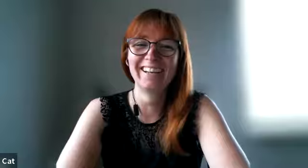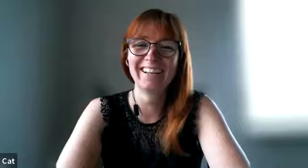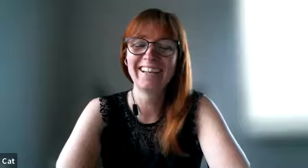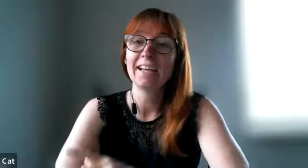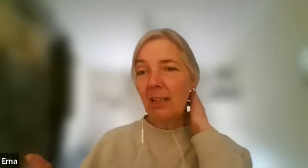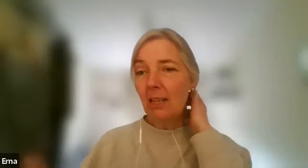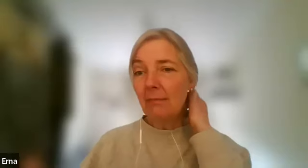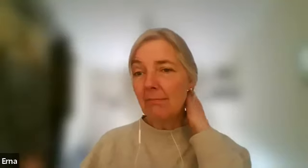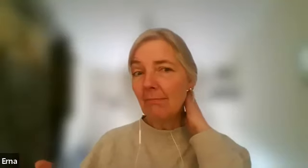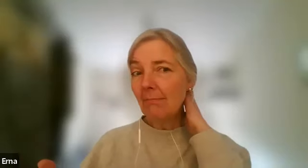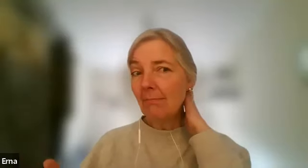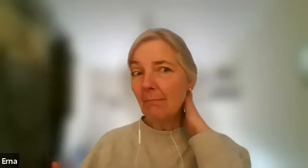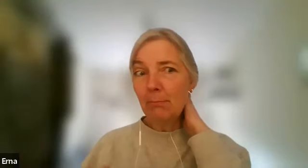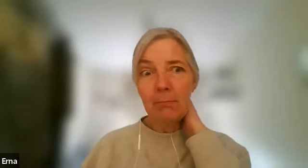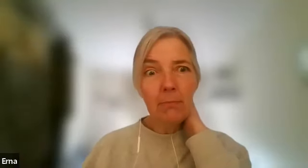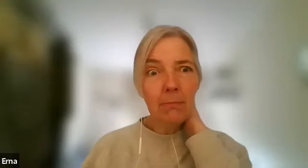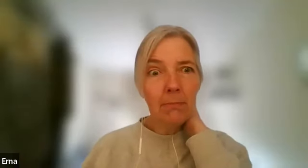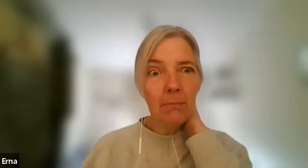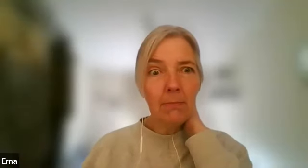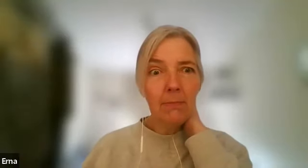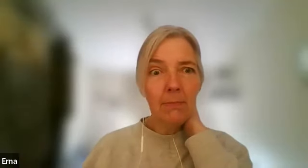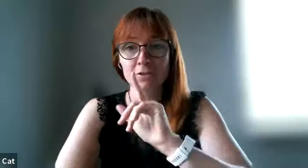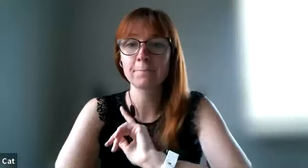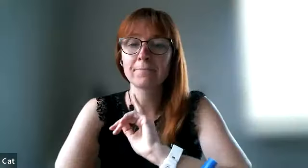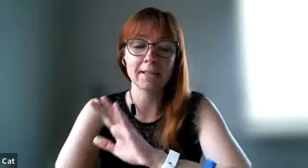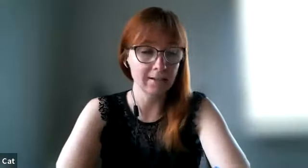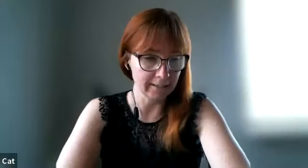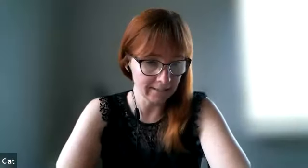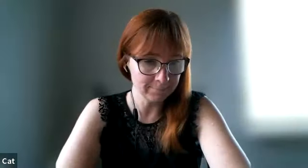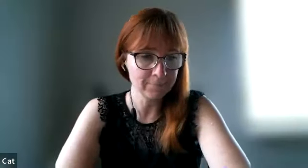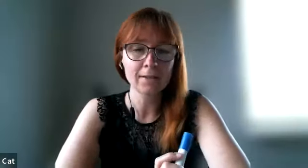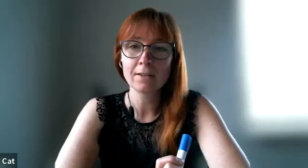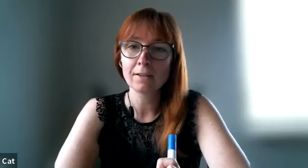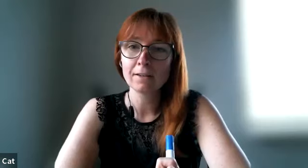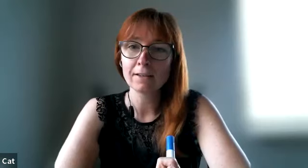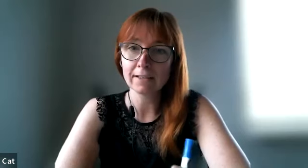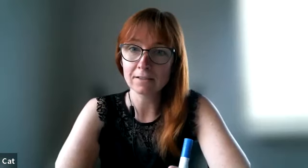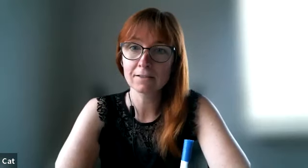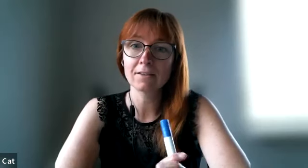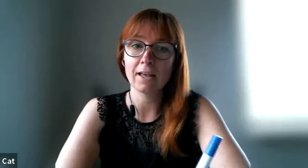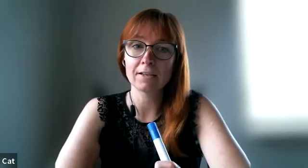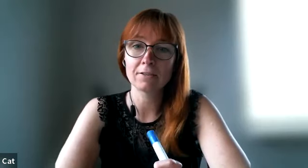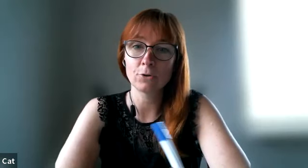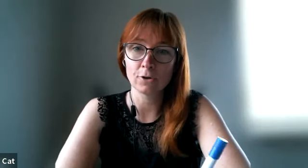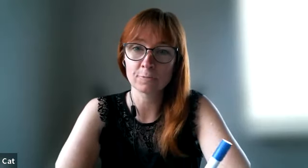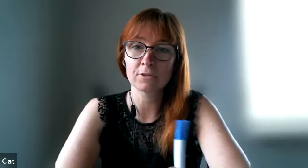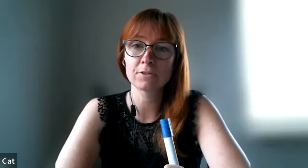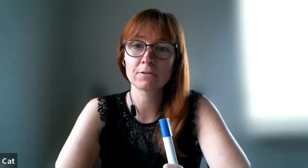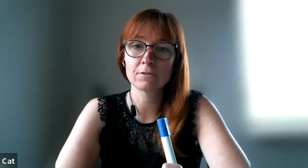but you can say that and physical touch he mentioned that a lady guessed that her husband's